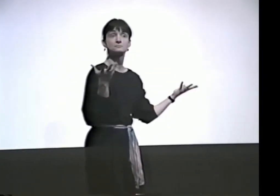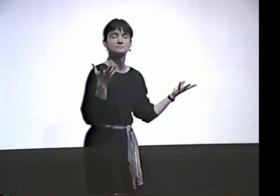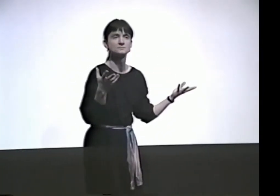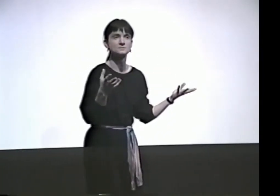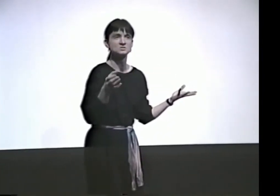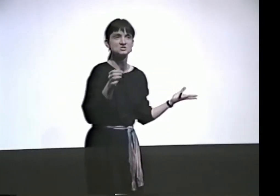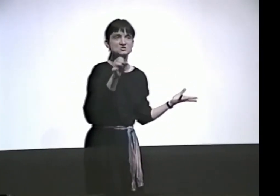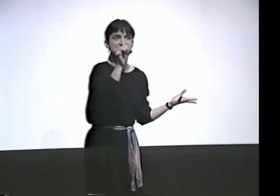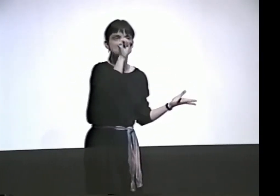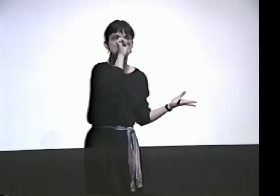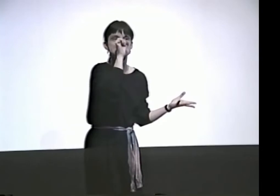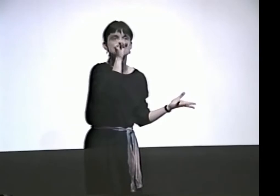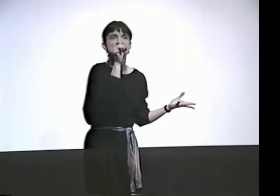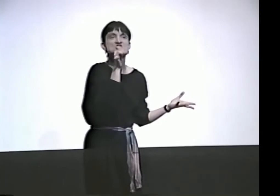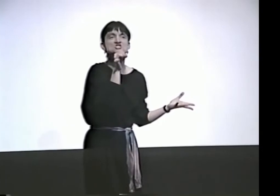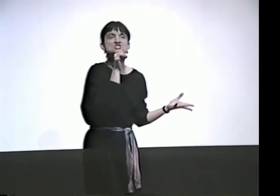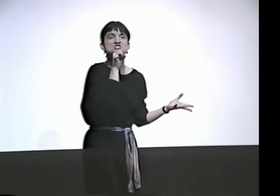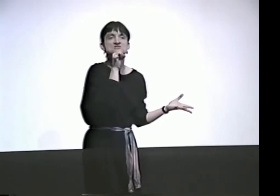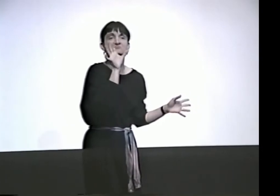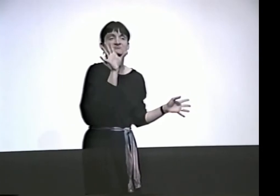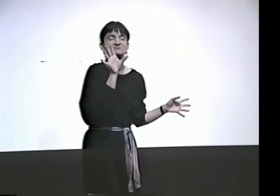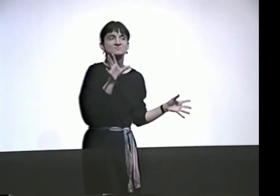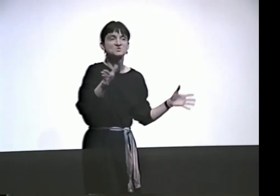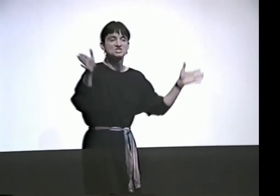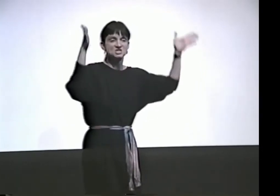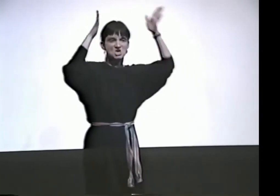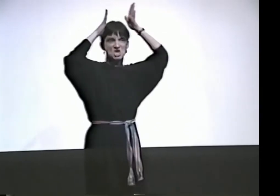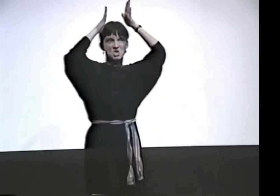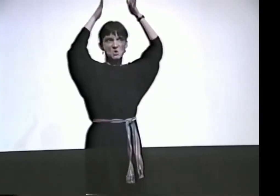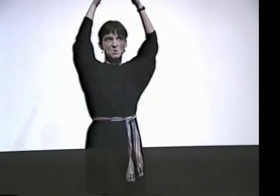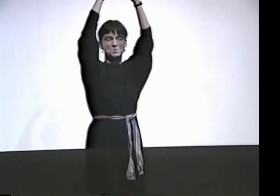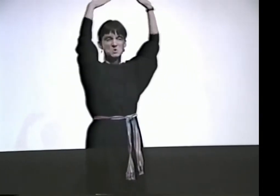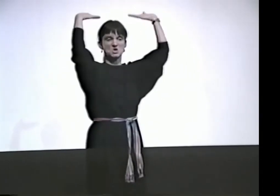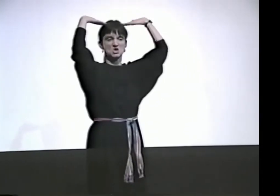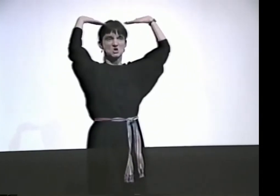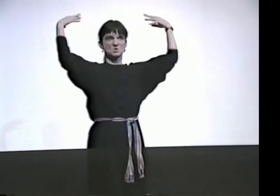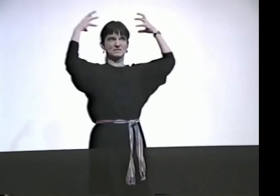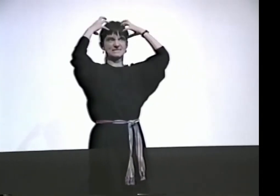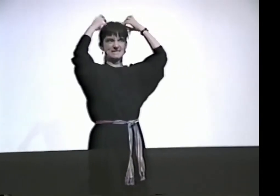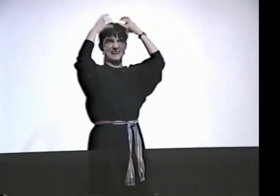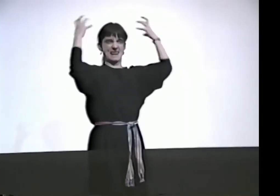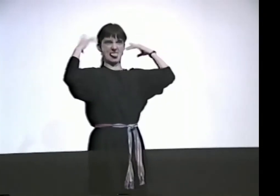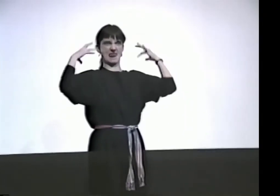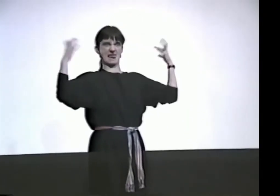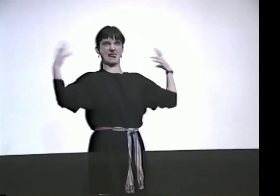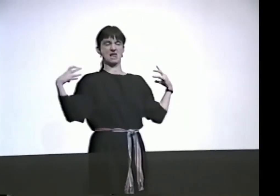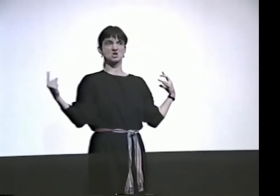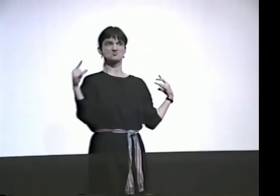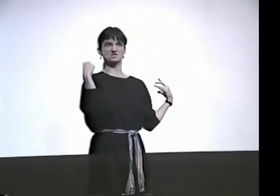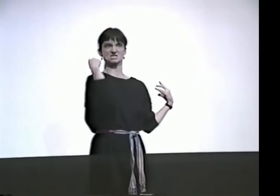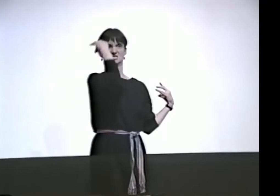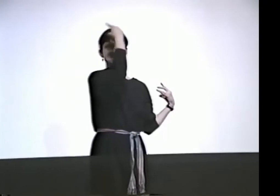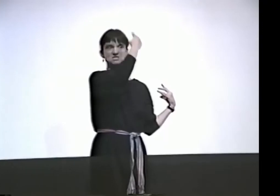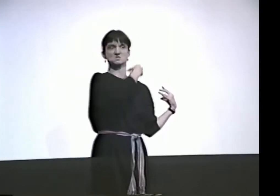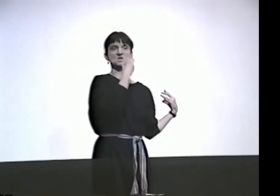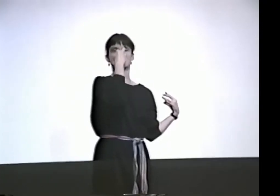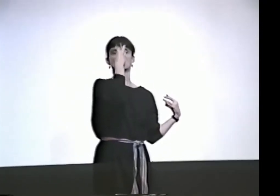YOU KNOW, IT WAS A STORY ABOUT A WITCH. BLACK, POINTED HAT, FRIZZY BROWN HAIR,